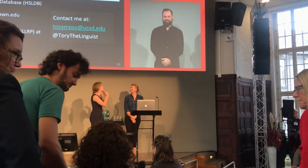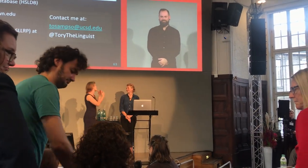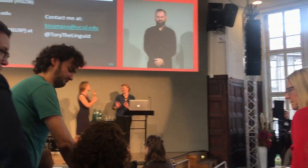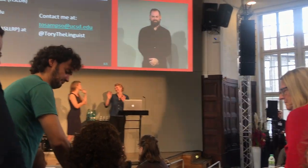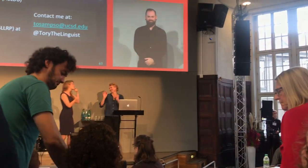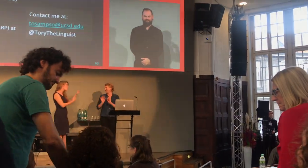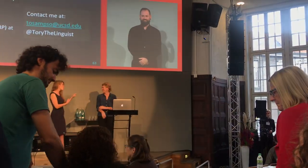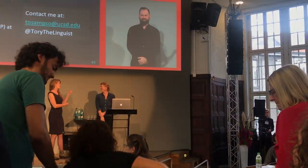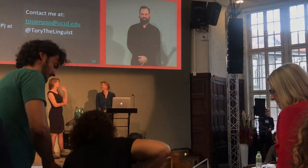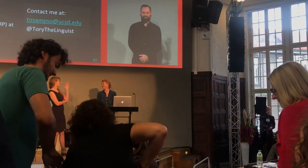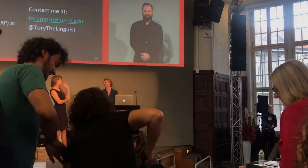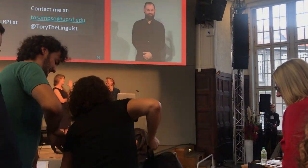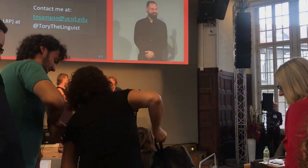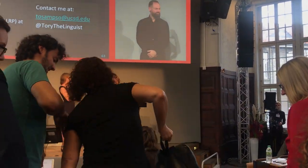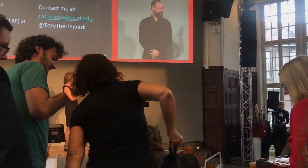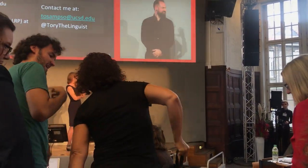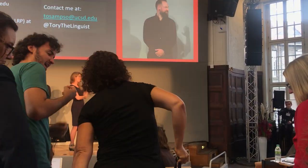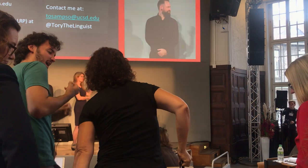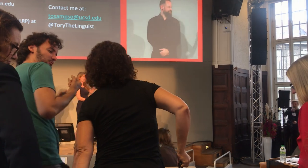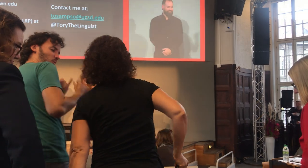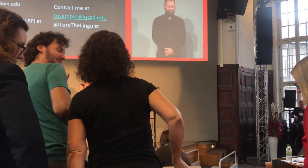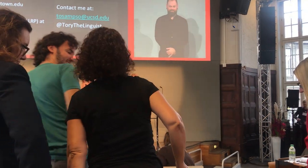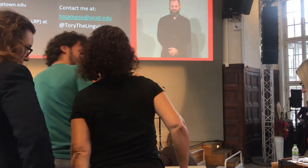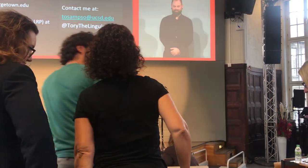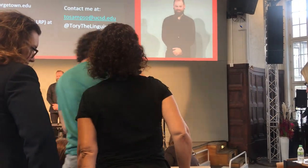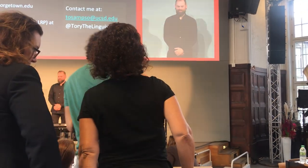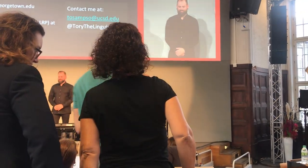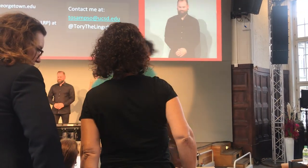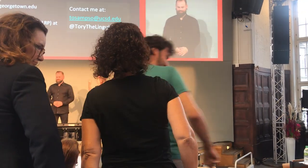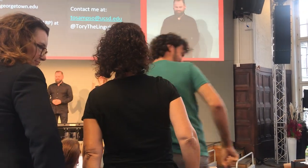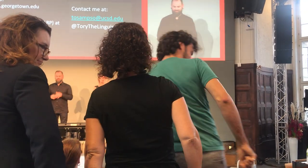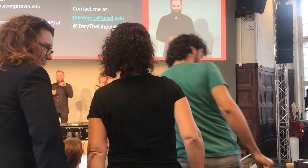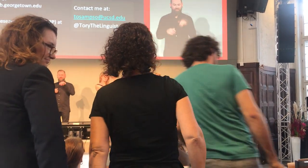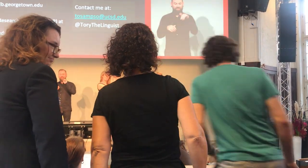[Announcer] Thank you very much, Tory. Great conversation. And we can now entertain.